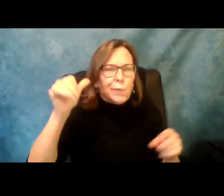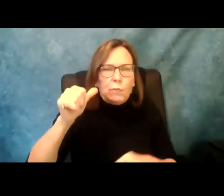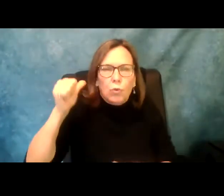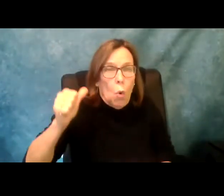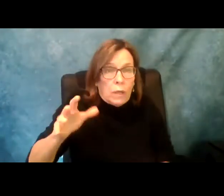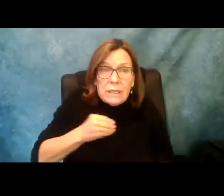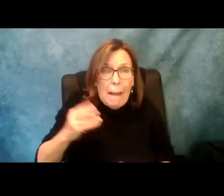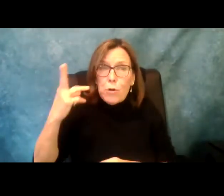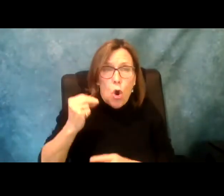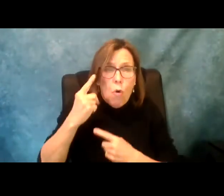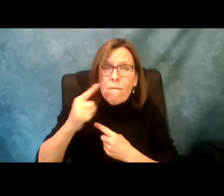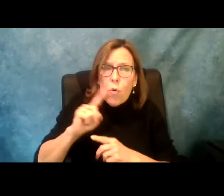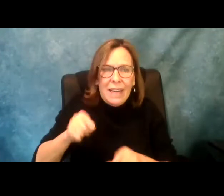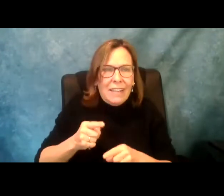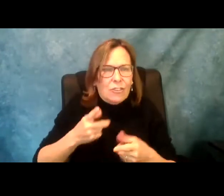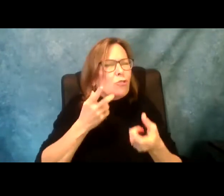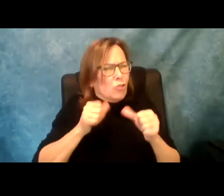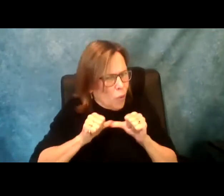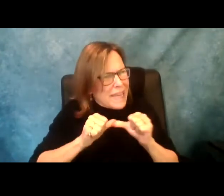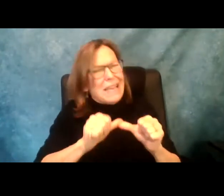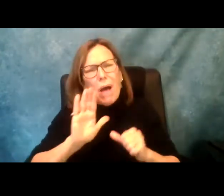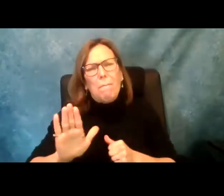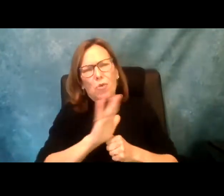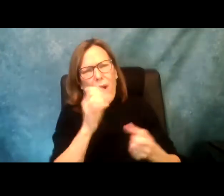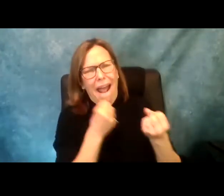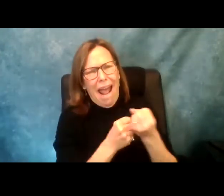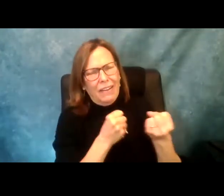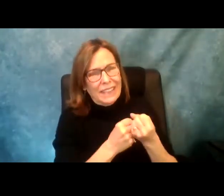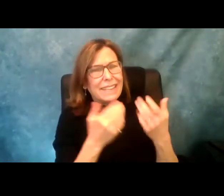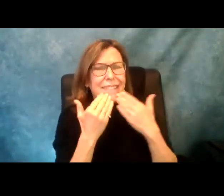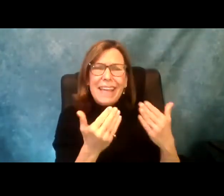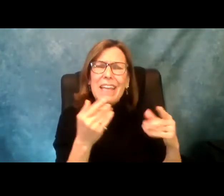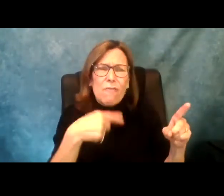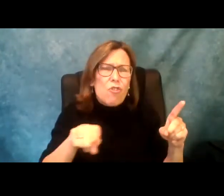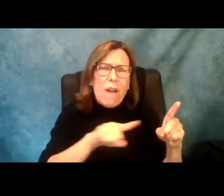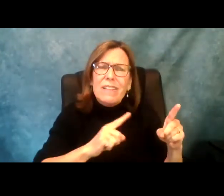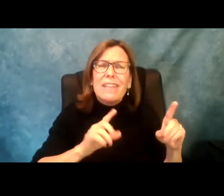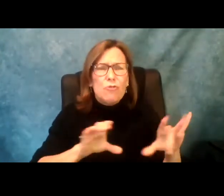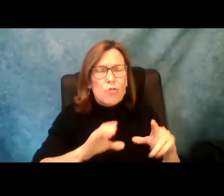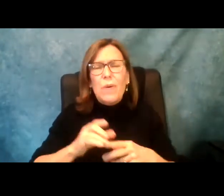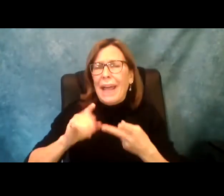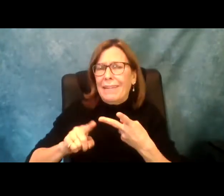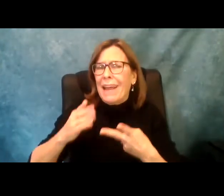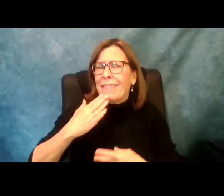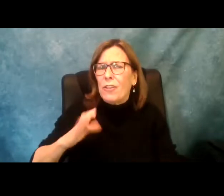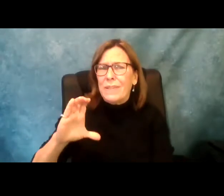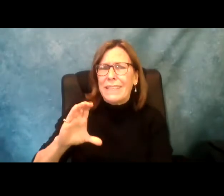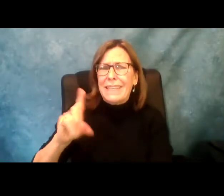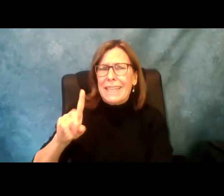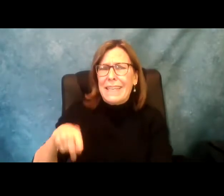week, and throughout the budget season. We cannot take no for an answer any longer. Keep up the advocacy. Thank